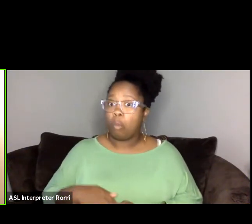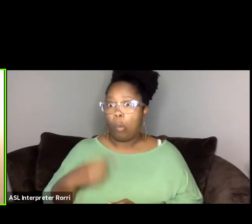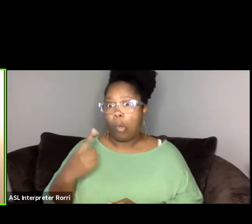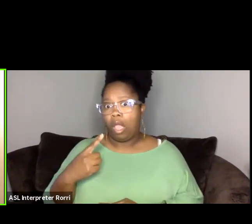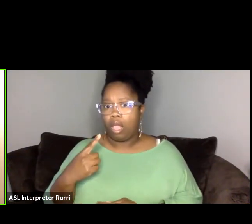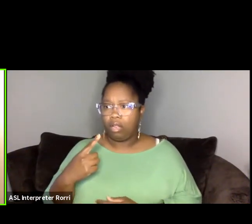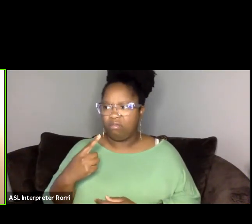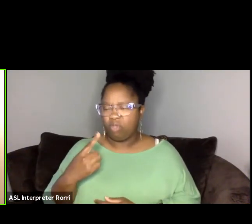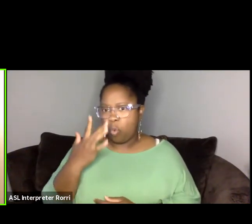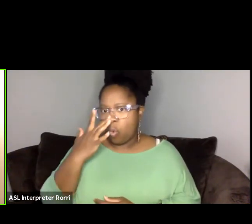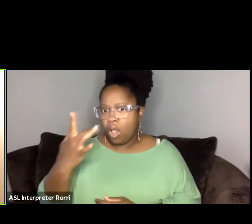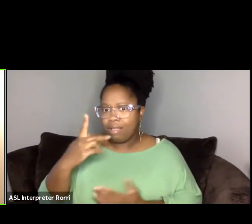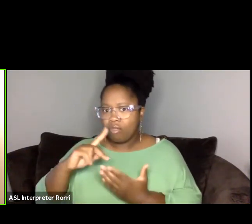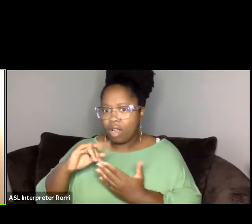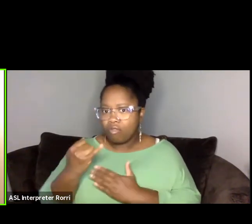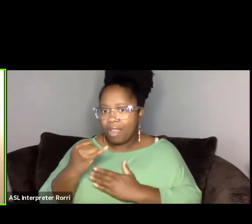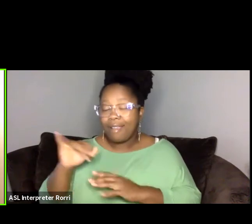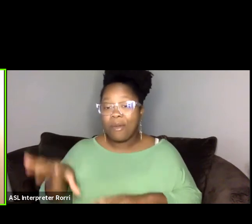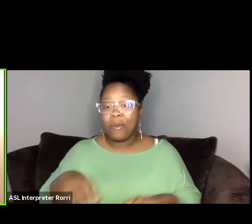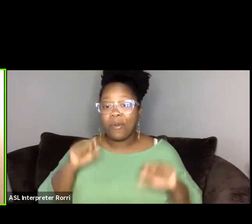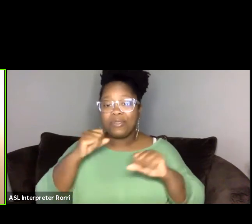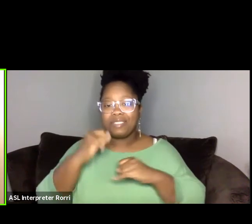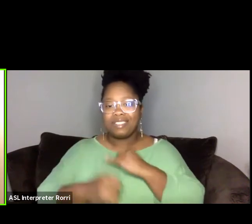to host the International Black Theater Summit,